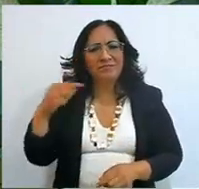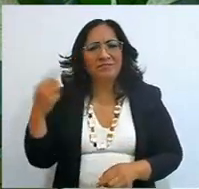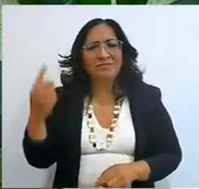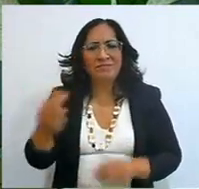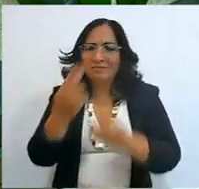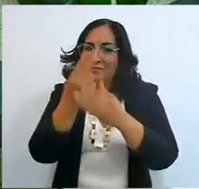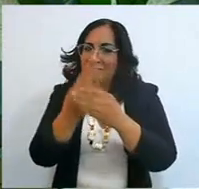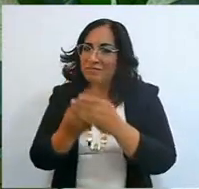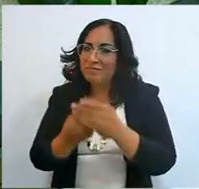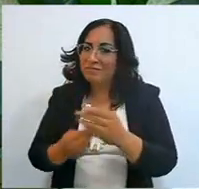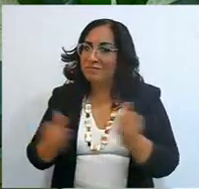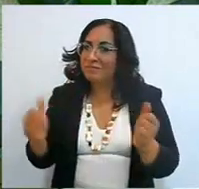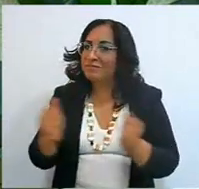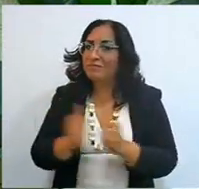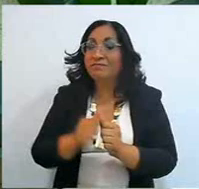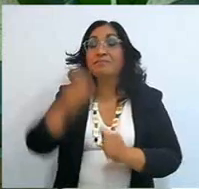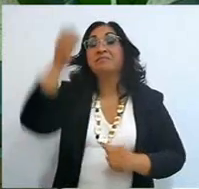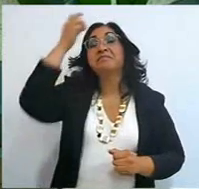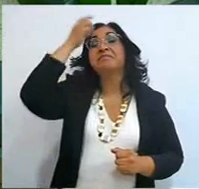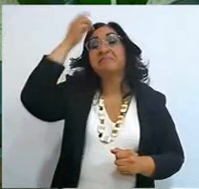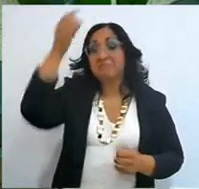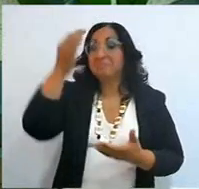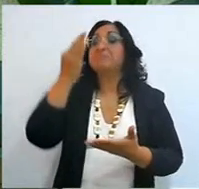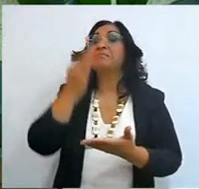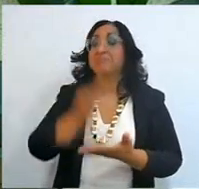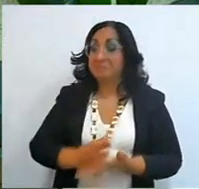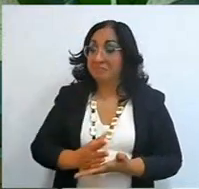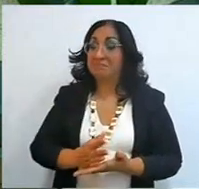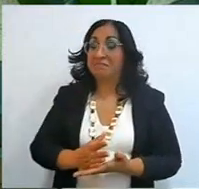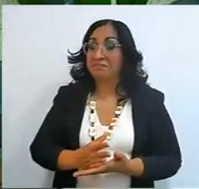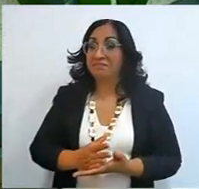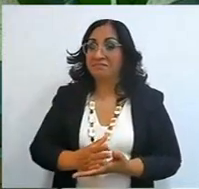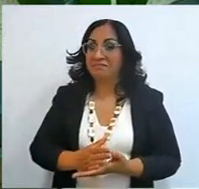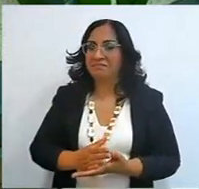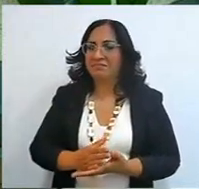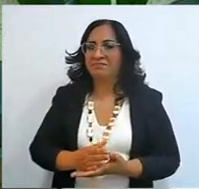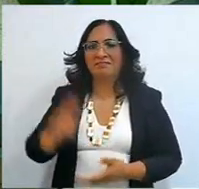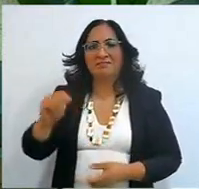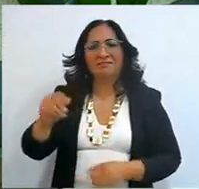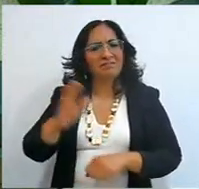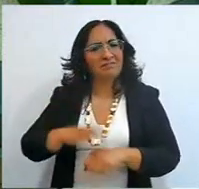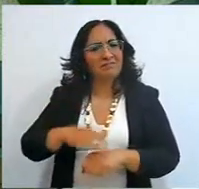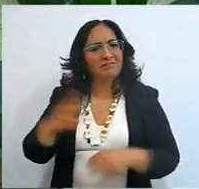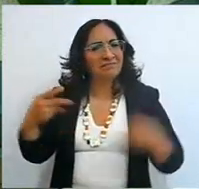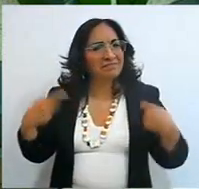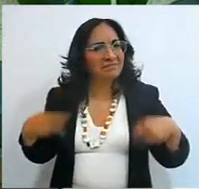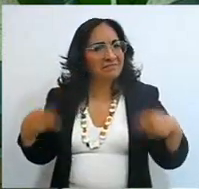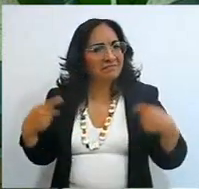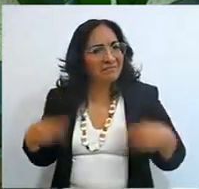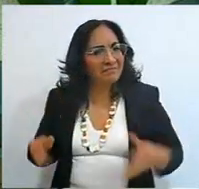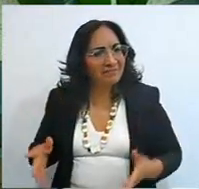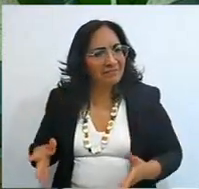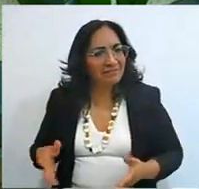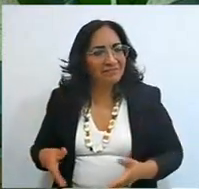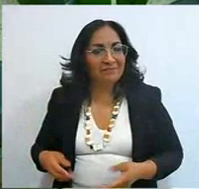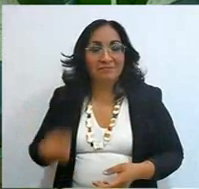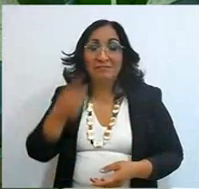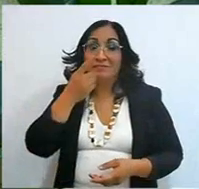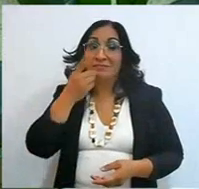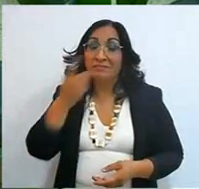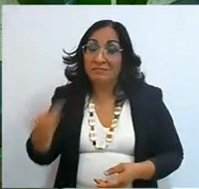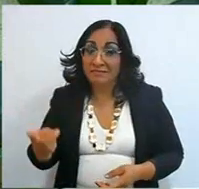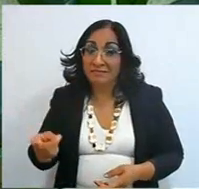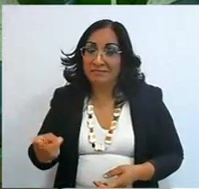the Lord and you nothing else and why? for he says, woe to that man who trusts in man,